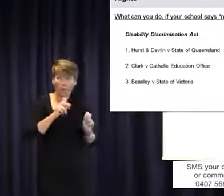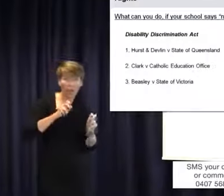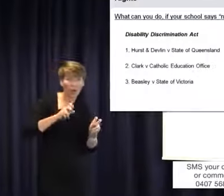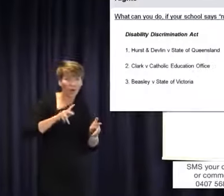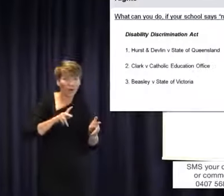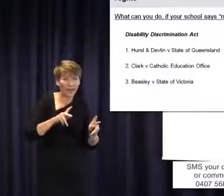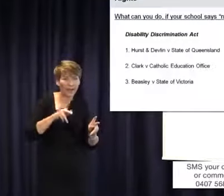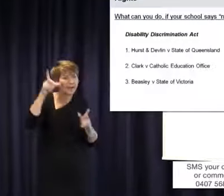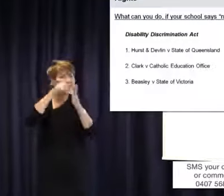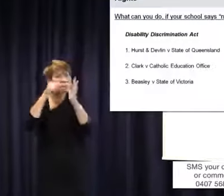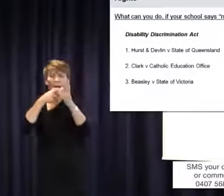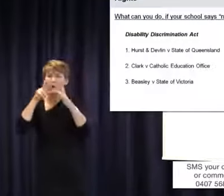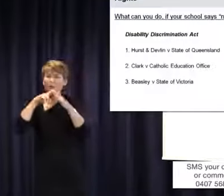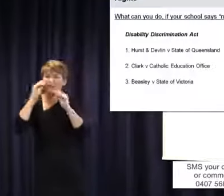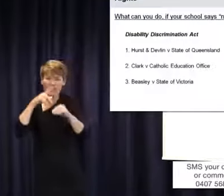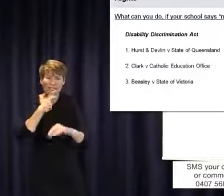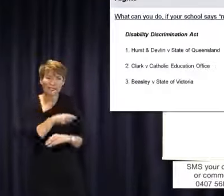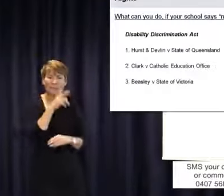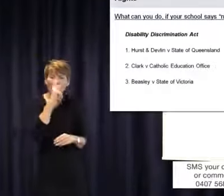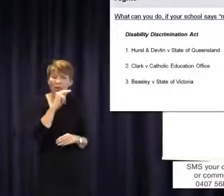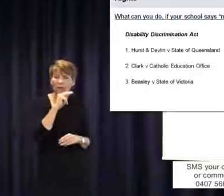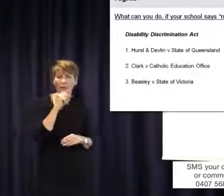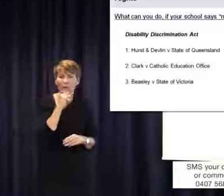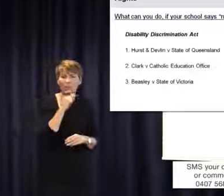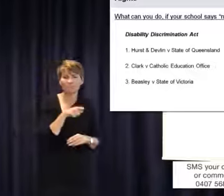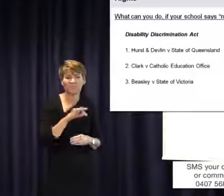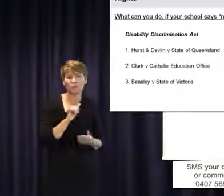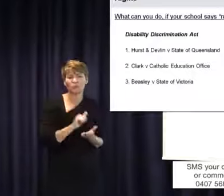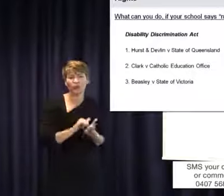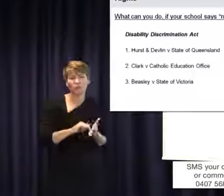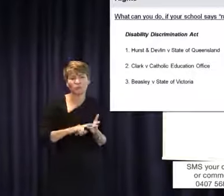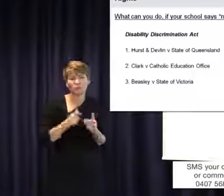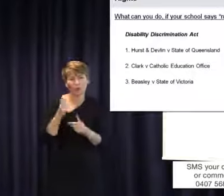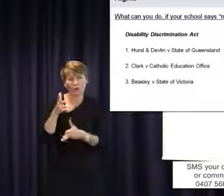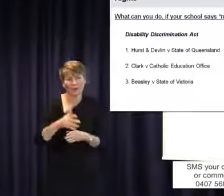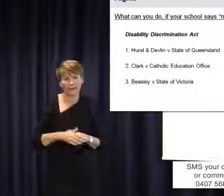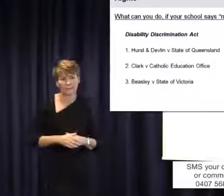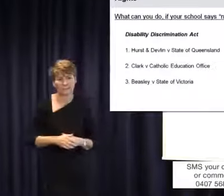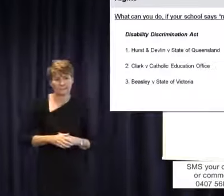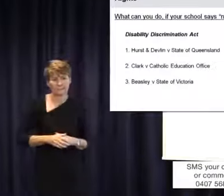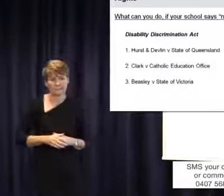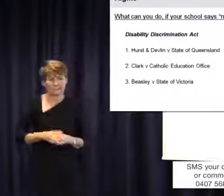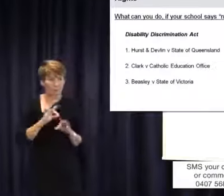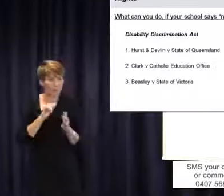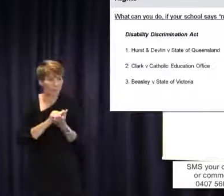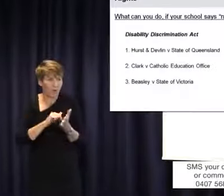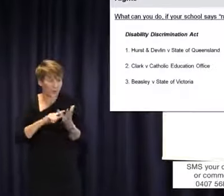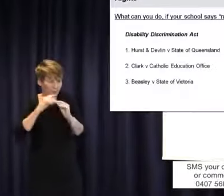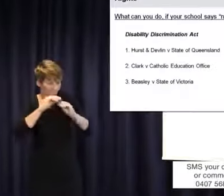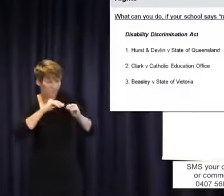say that this young man didn't have the right to a language or to be taught in a language,